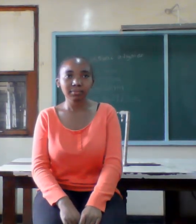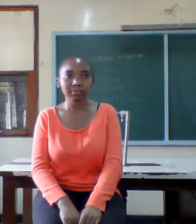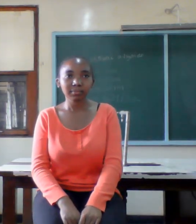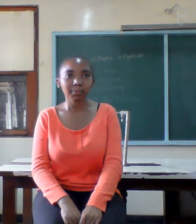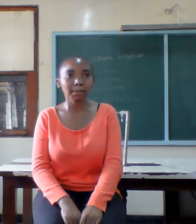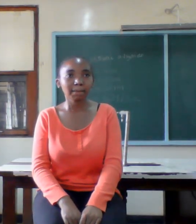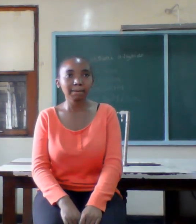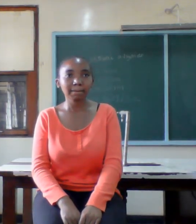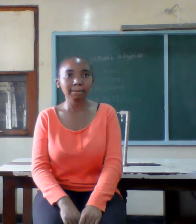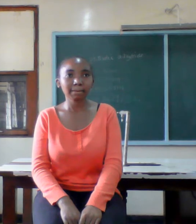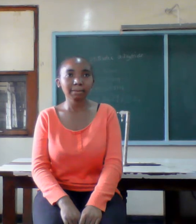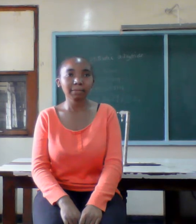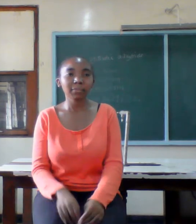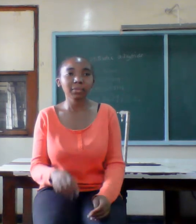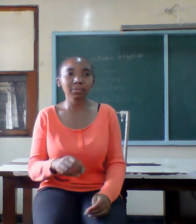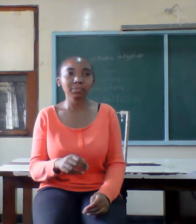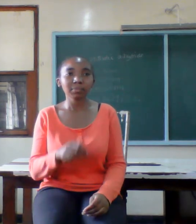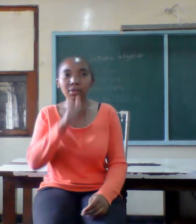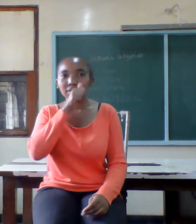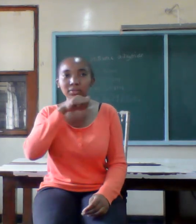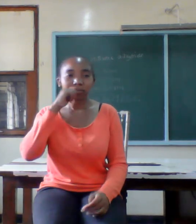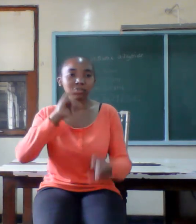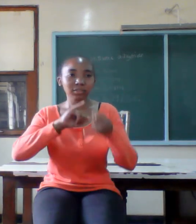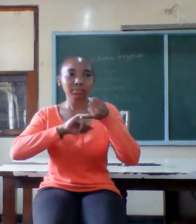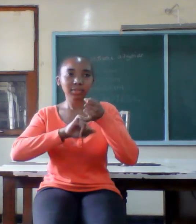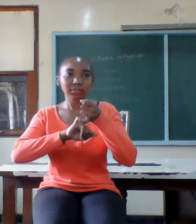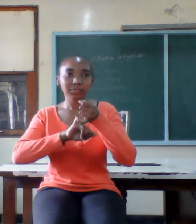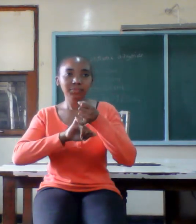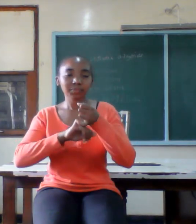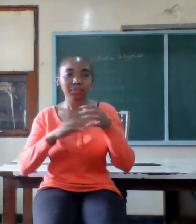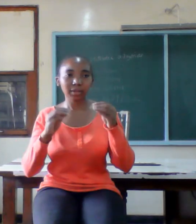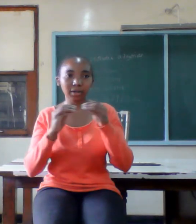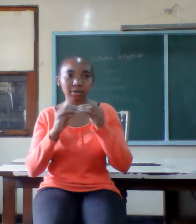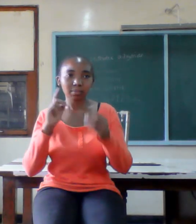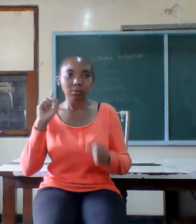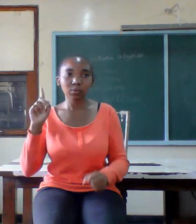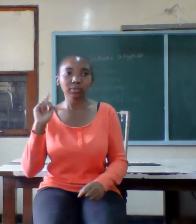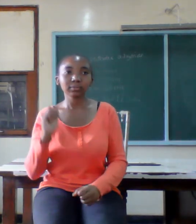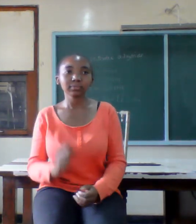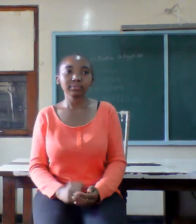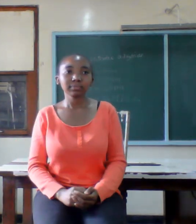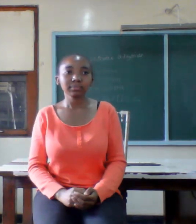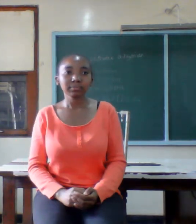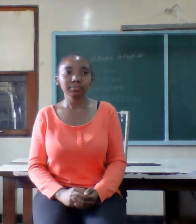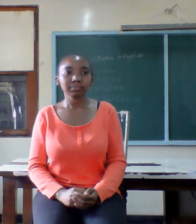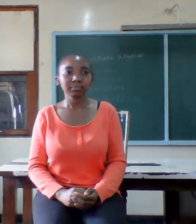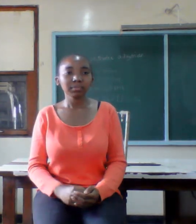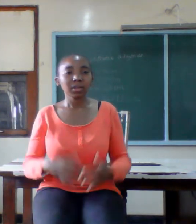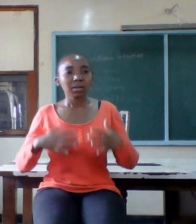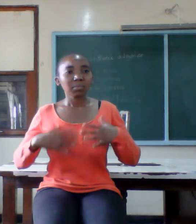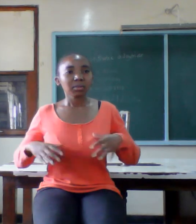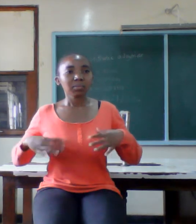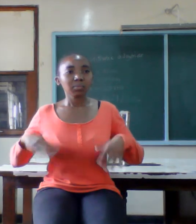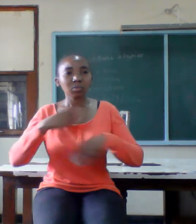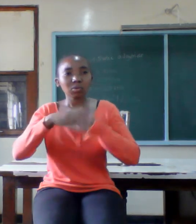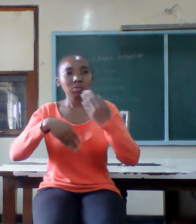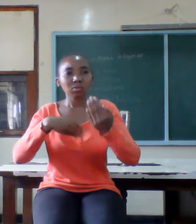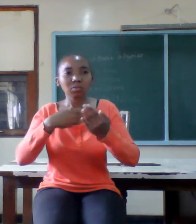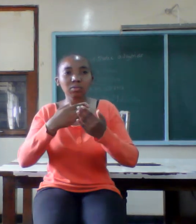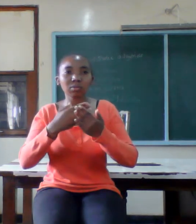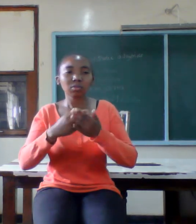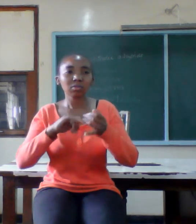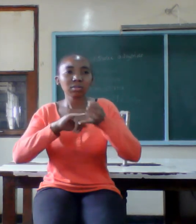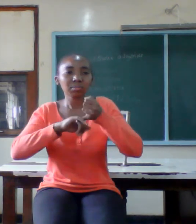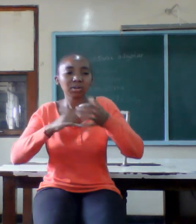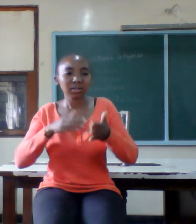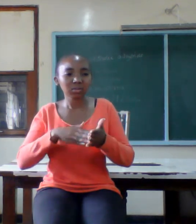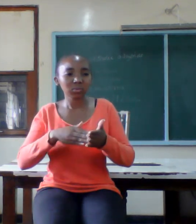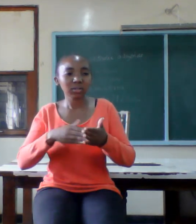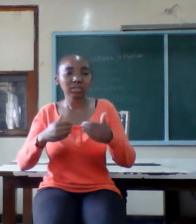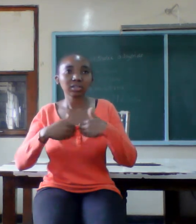seek secreting marriage sacred one everyone you marry has a weakness only god does not have a